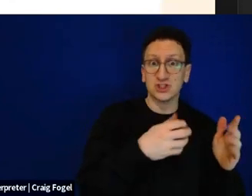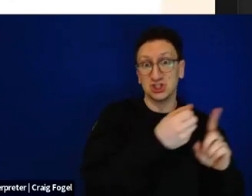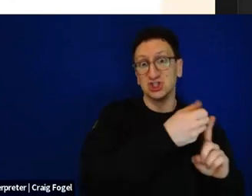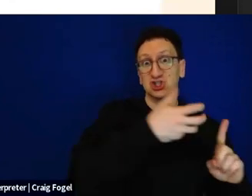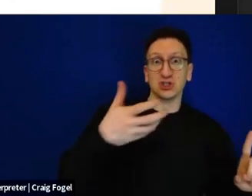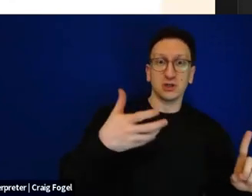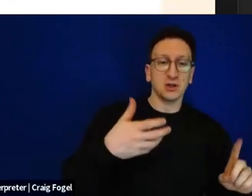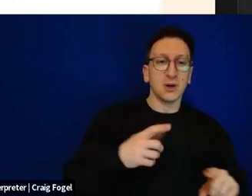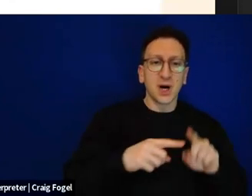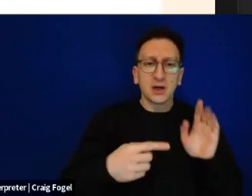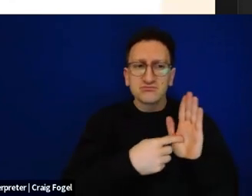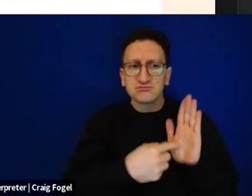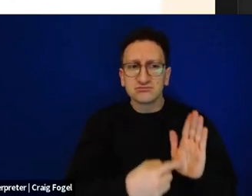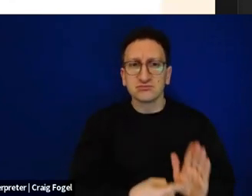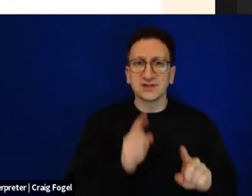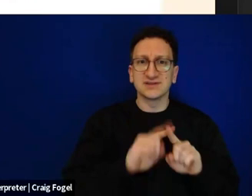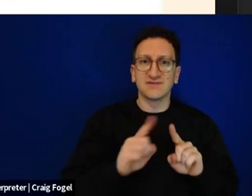Different years and attacks the Jews had experienced.